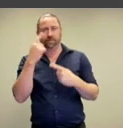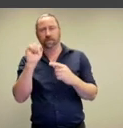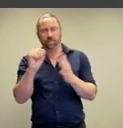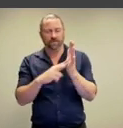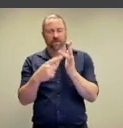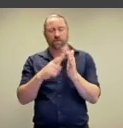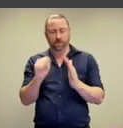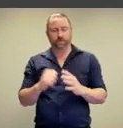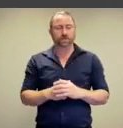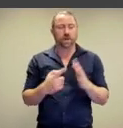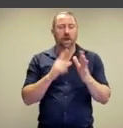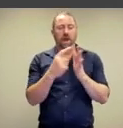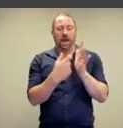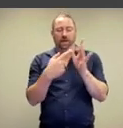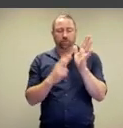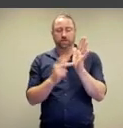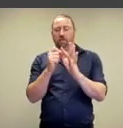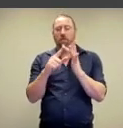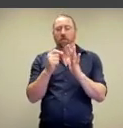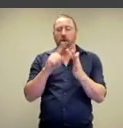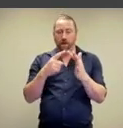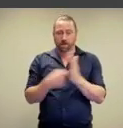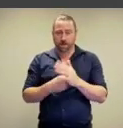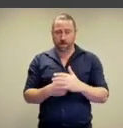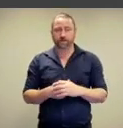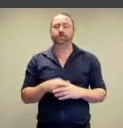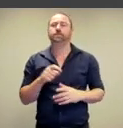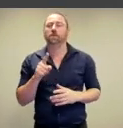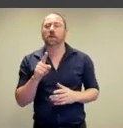these artists